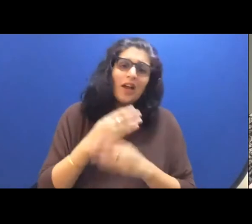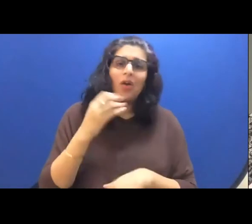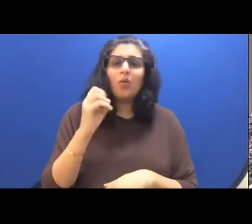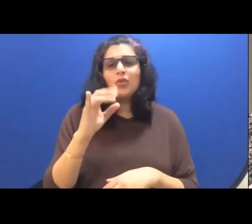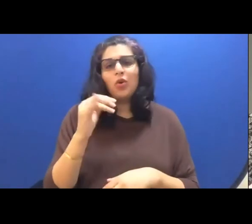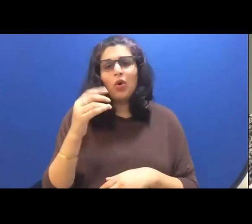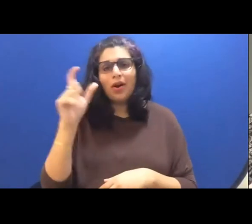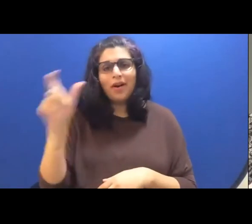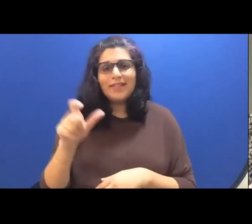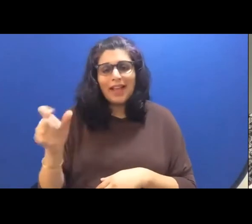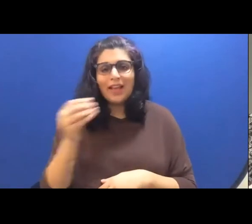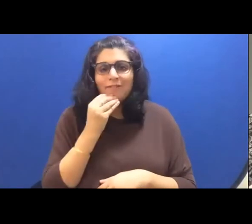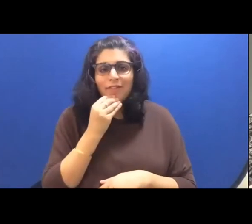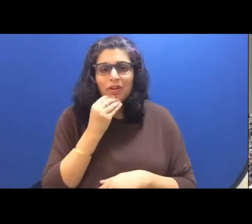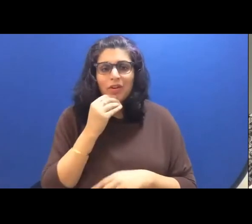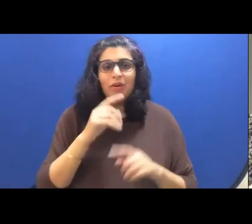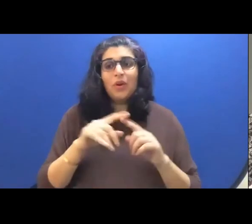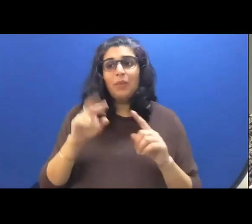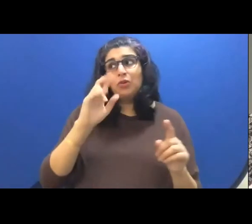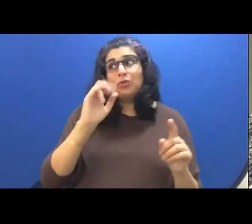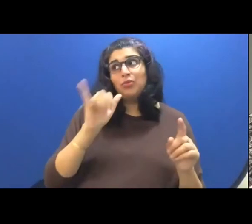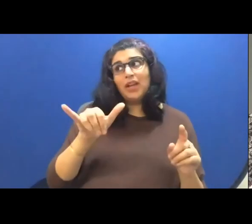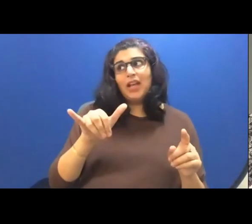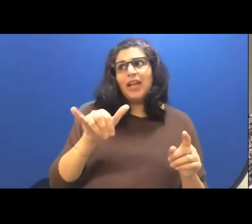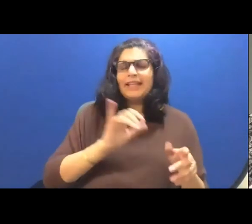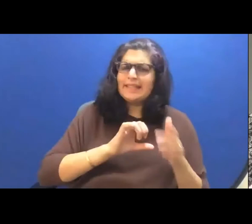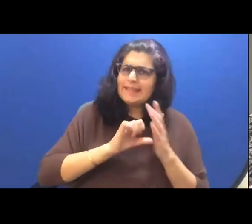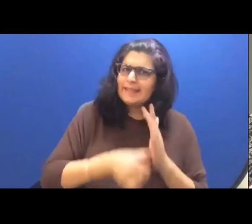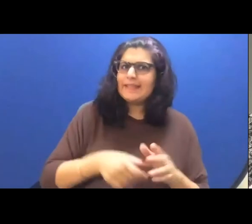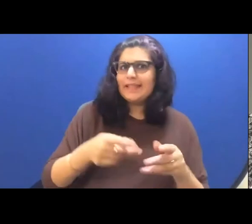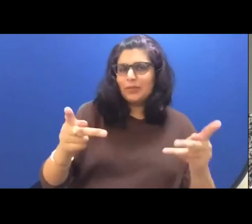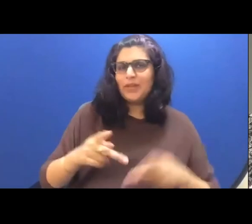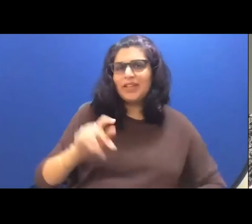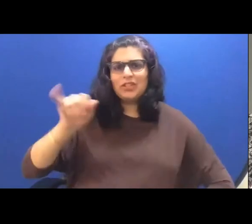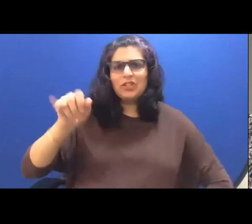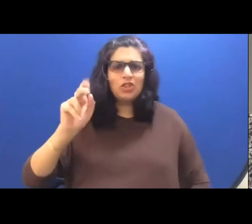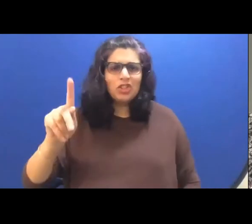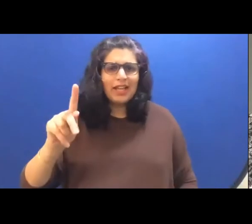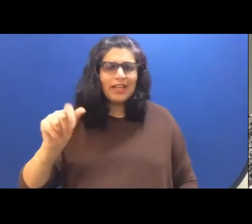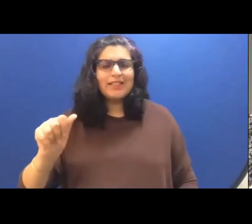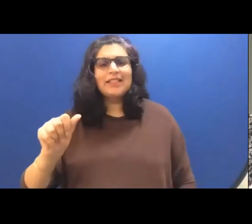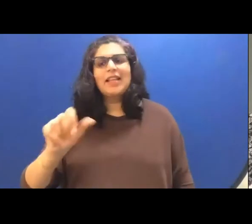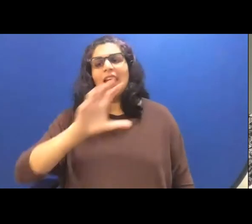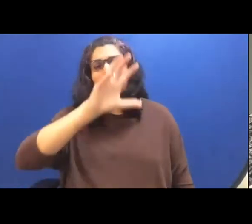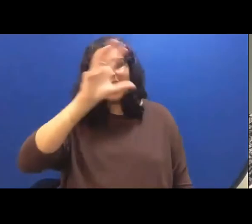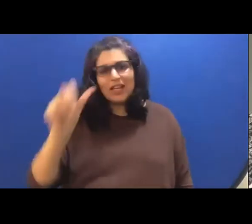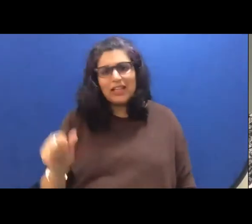this place Jack's Asian delicacies. There weren't many cultures specific Asian restaurants